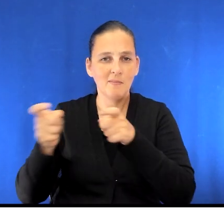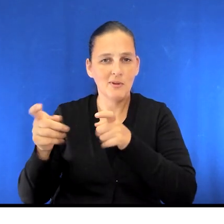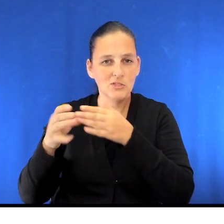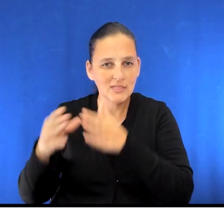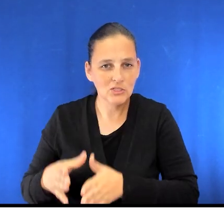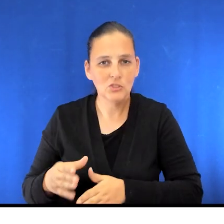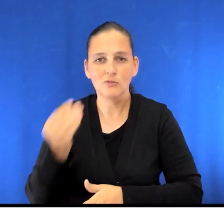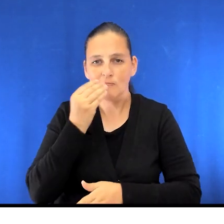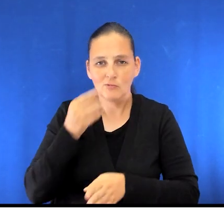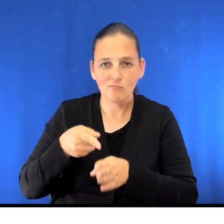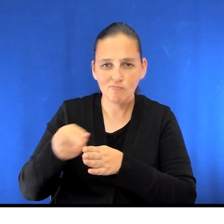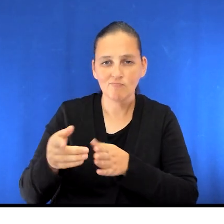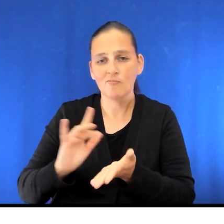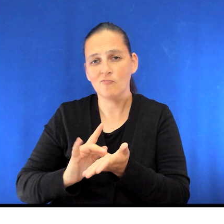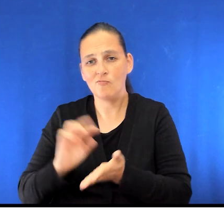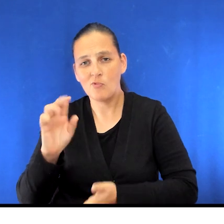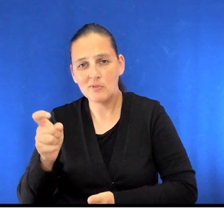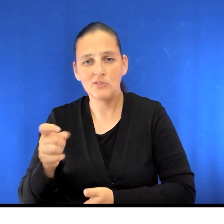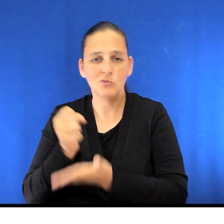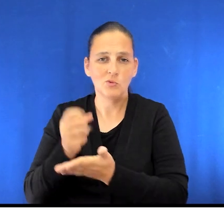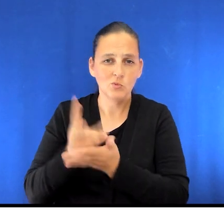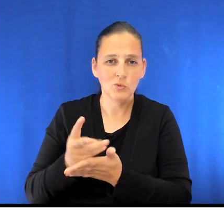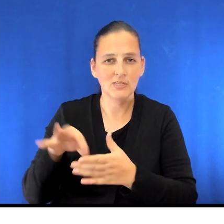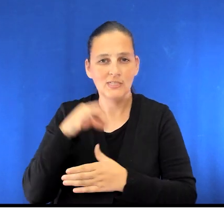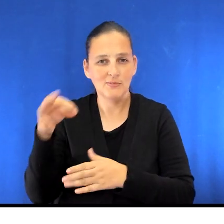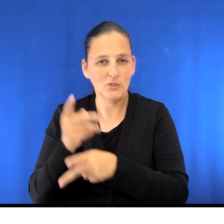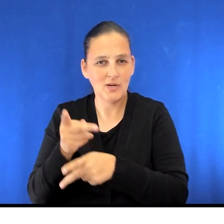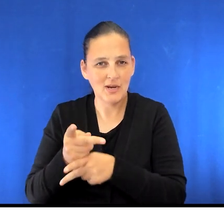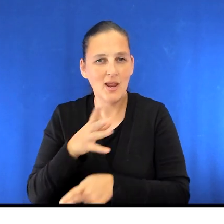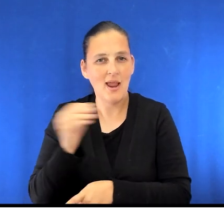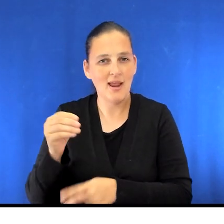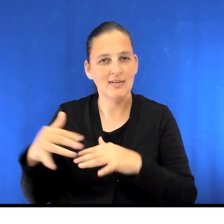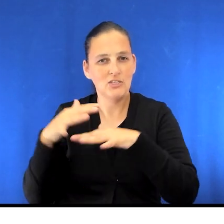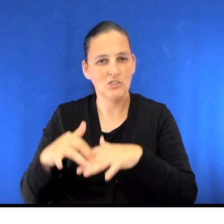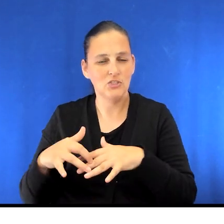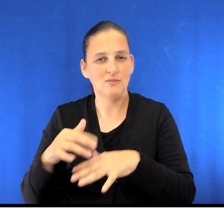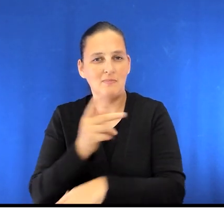dietician, pharmacist, social worker, spiritual care and indigenous patient navigators.